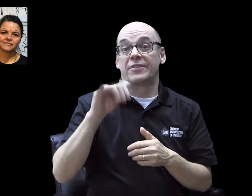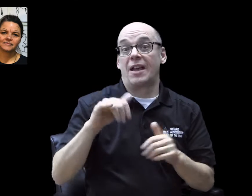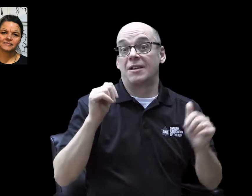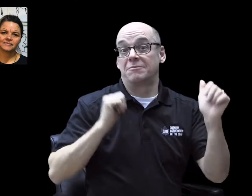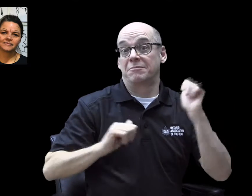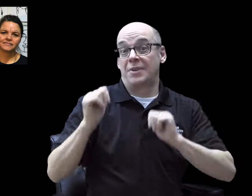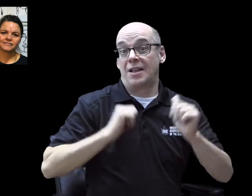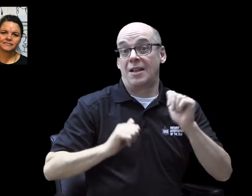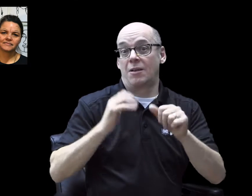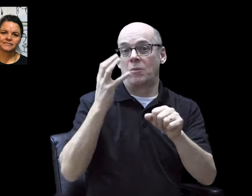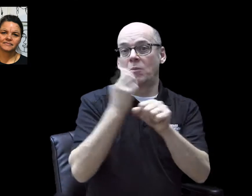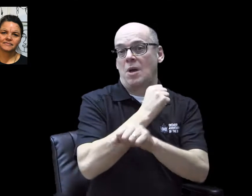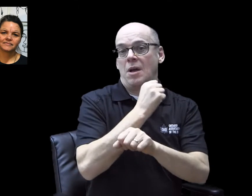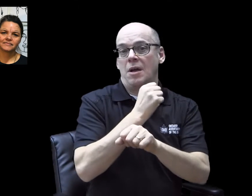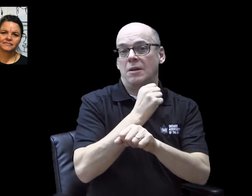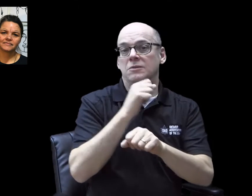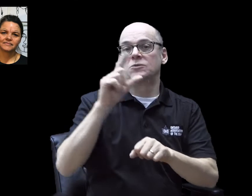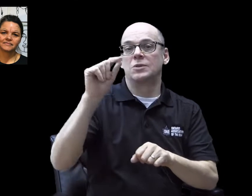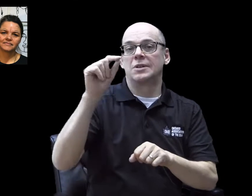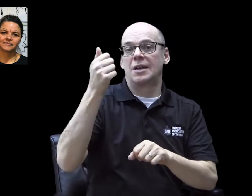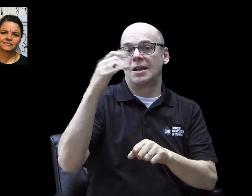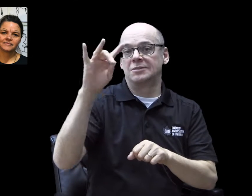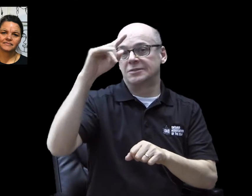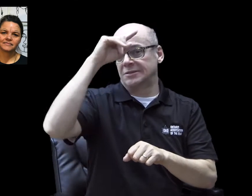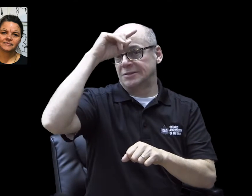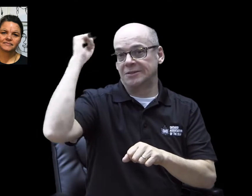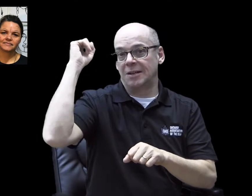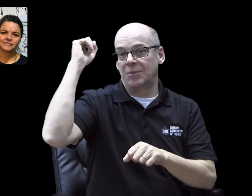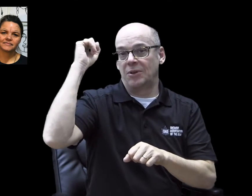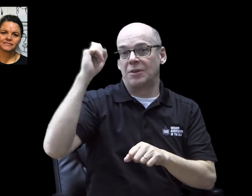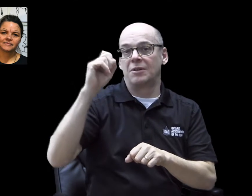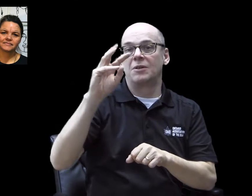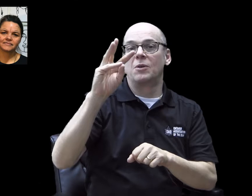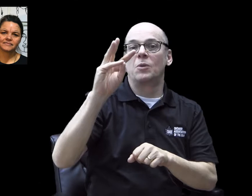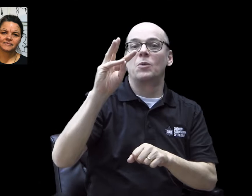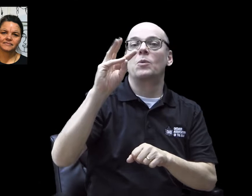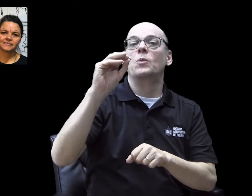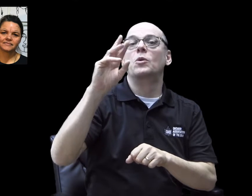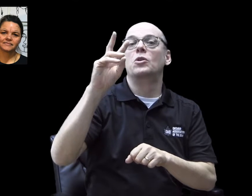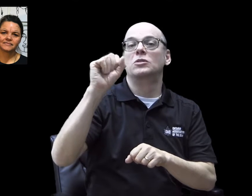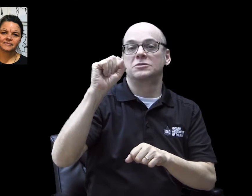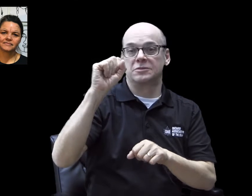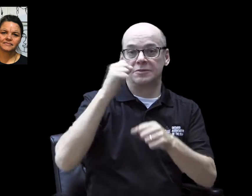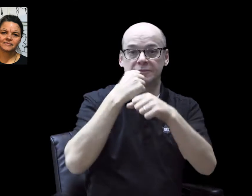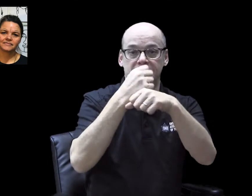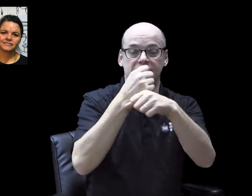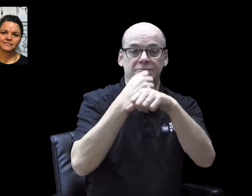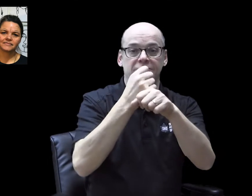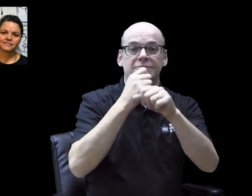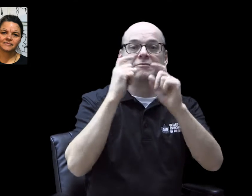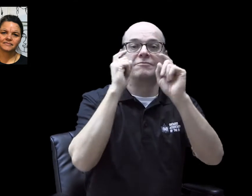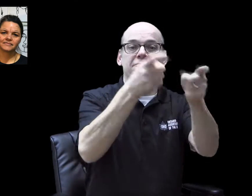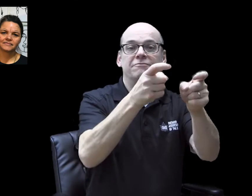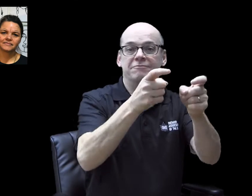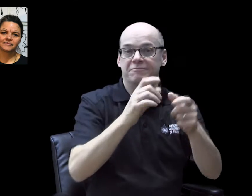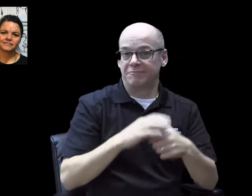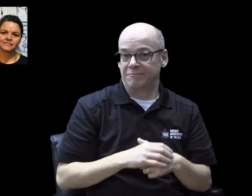This production is the Winner of the 2018 SummerWorks Festival Production Prize.